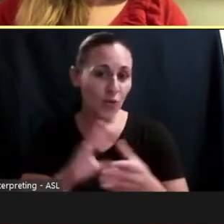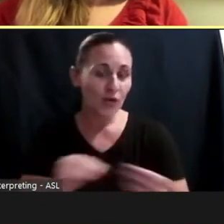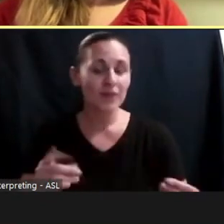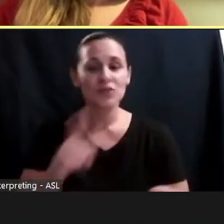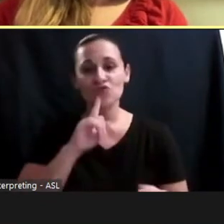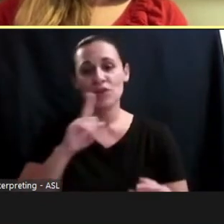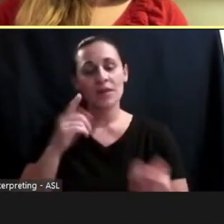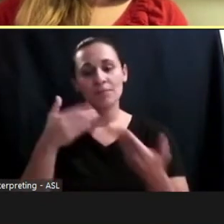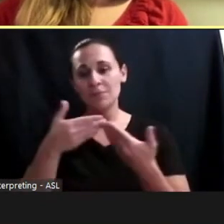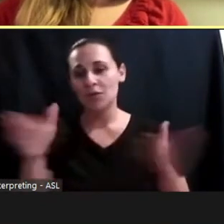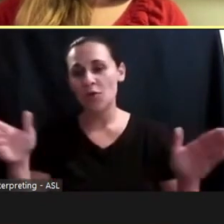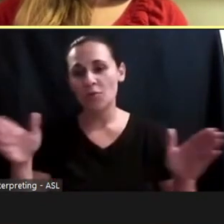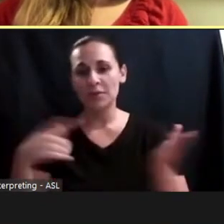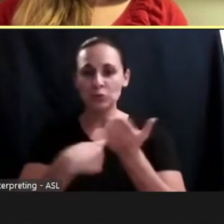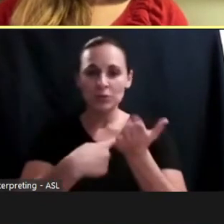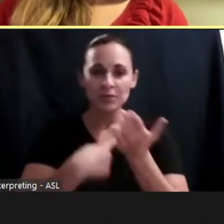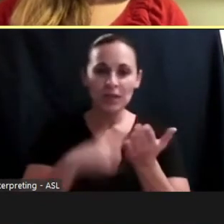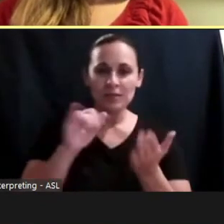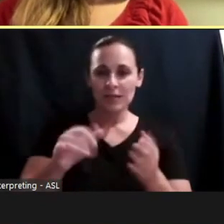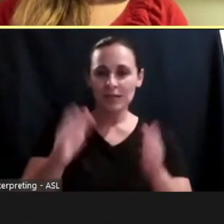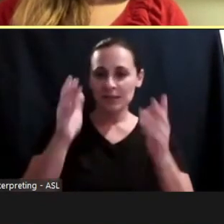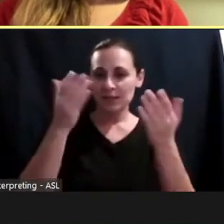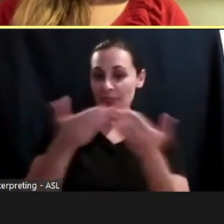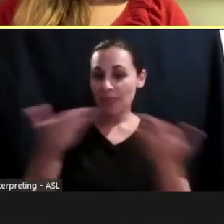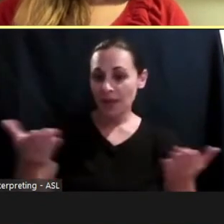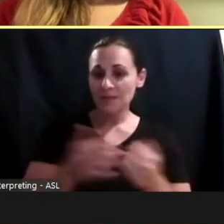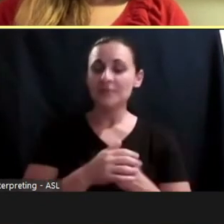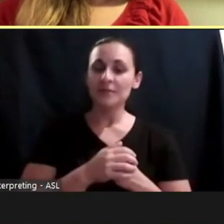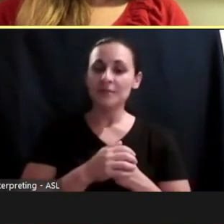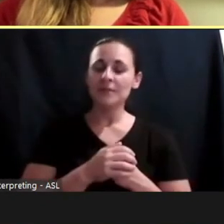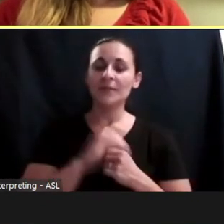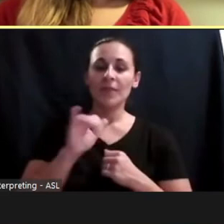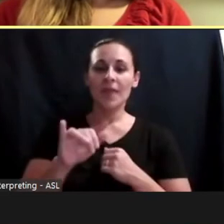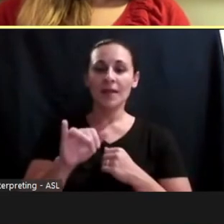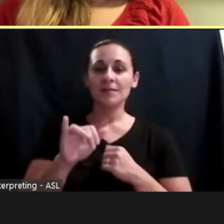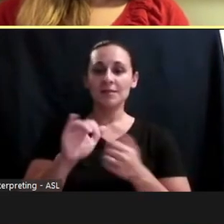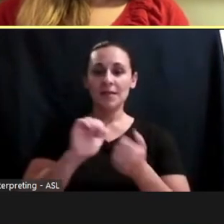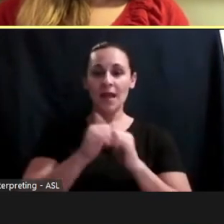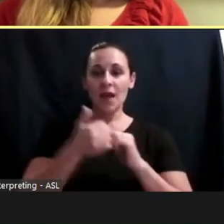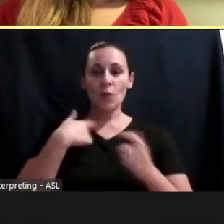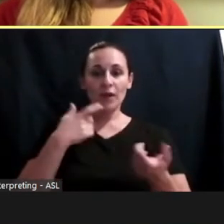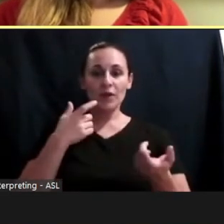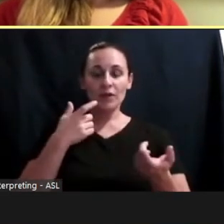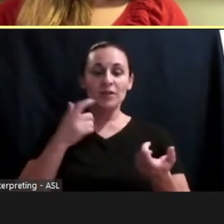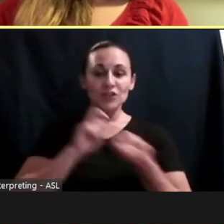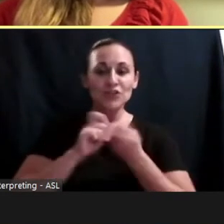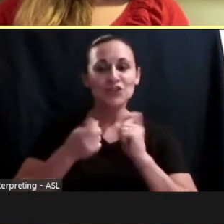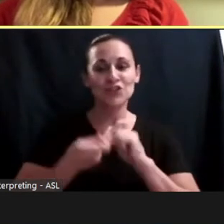talking about these things is how we are going to make change in this area. So I just